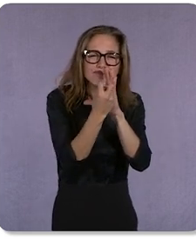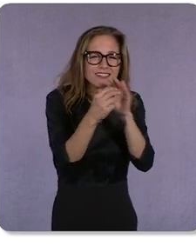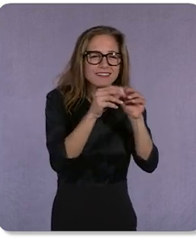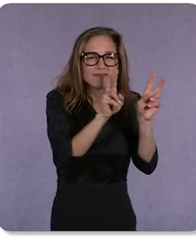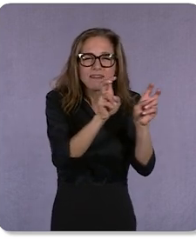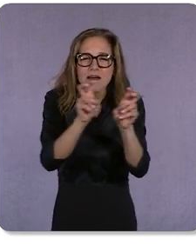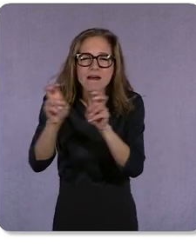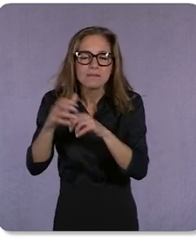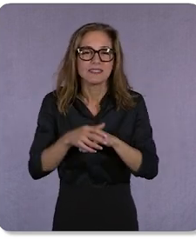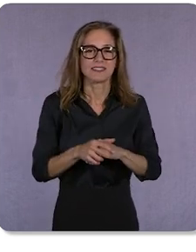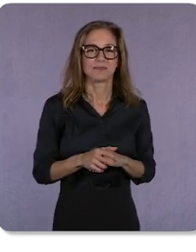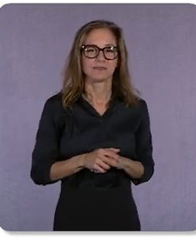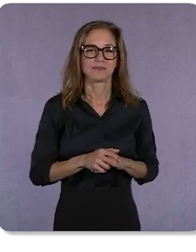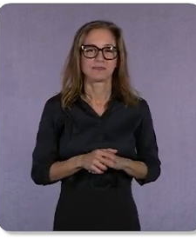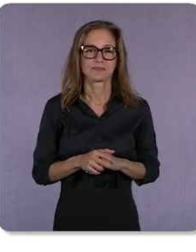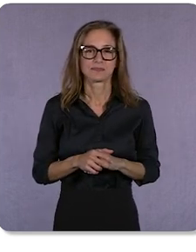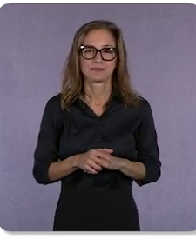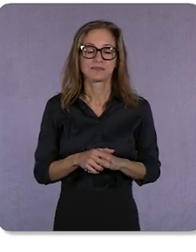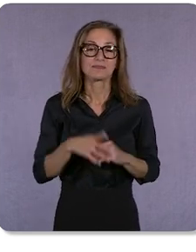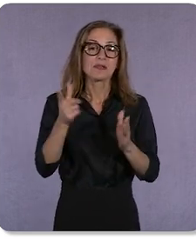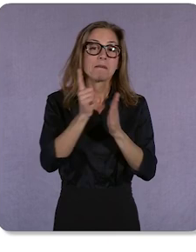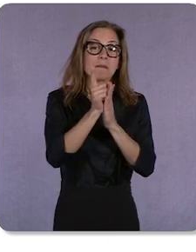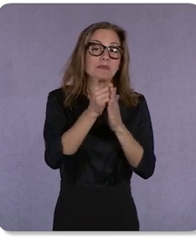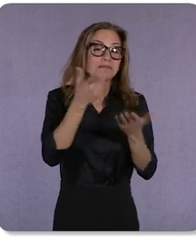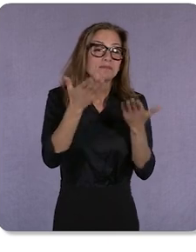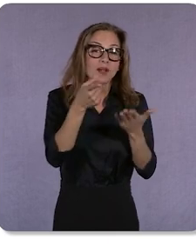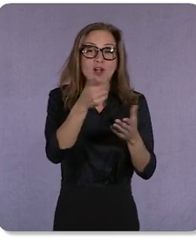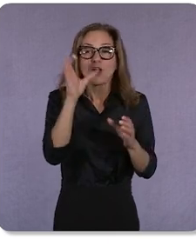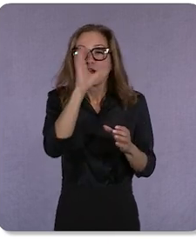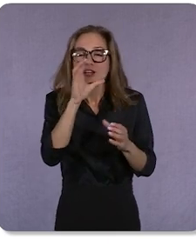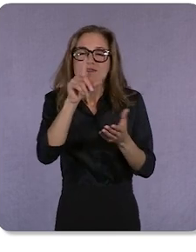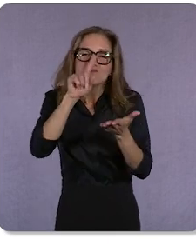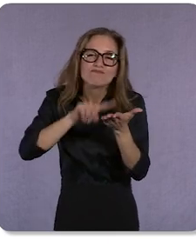For those moments when you’re looking to explore a topic or find inspiration,